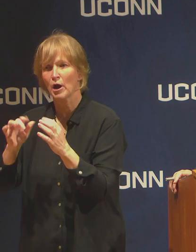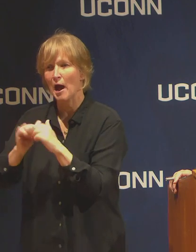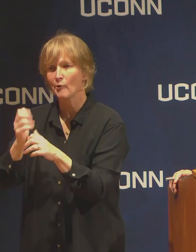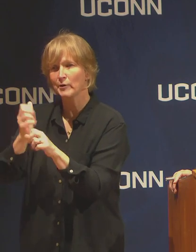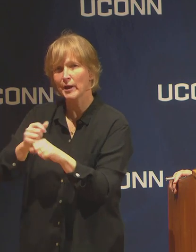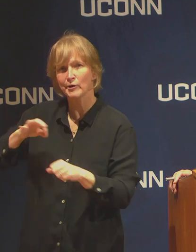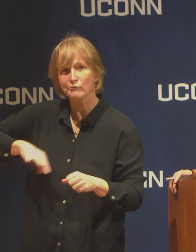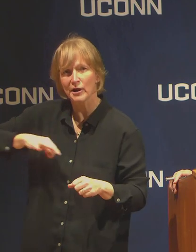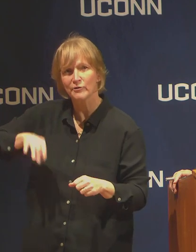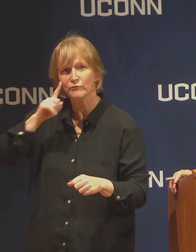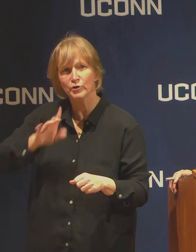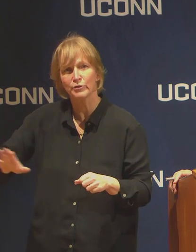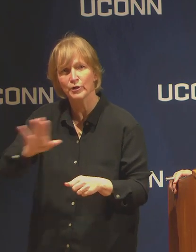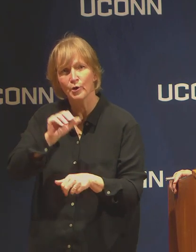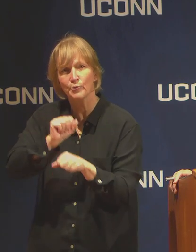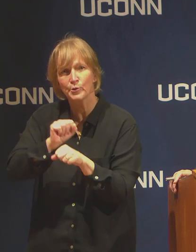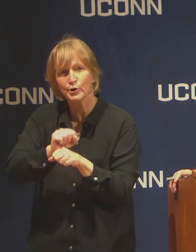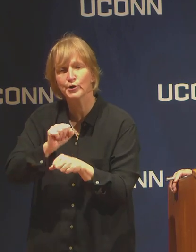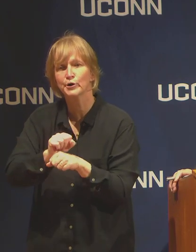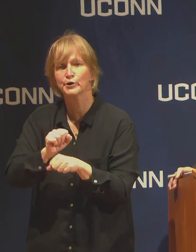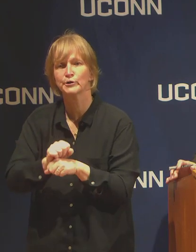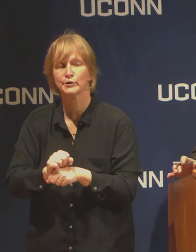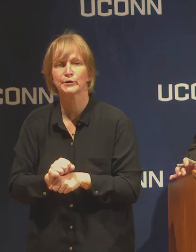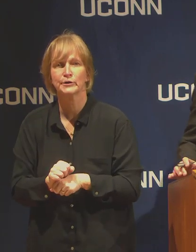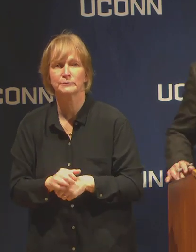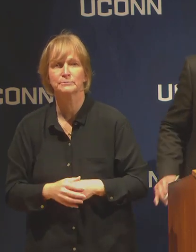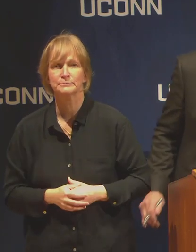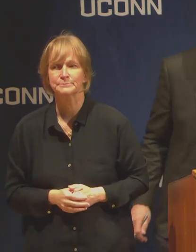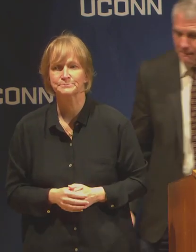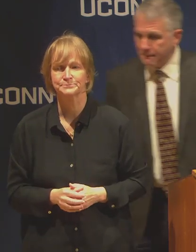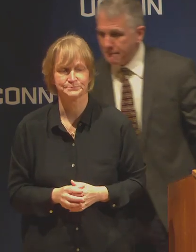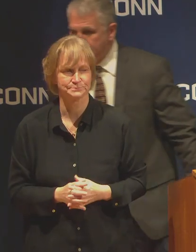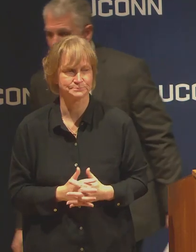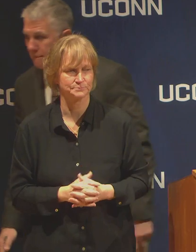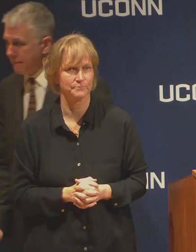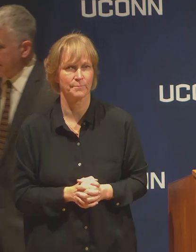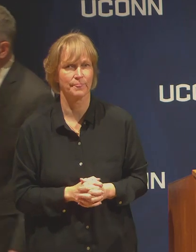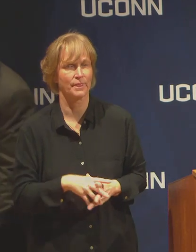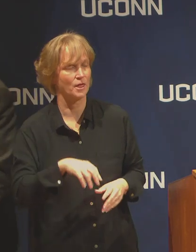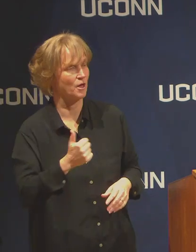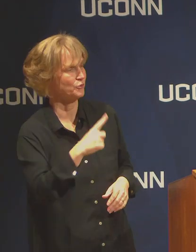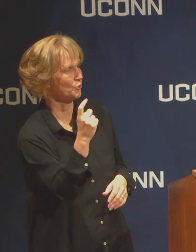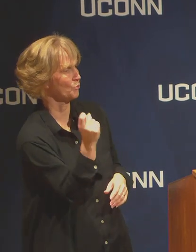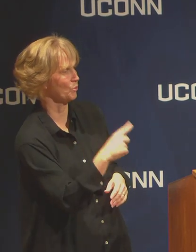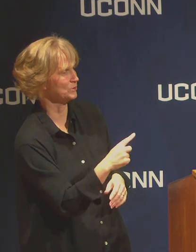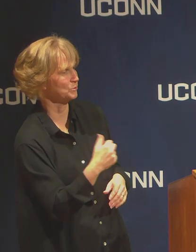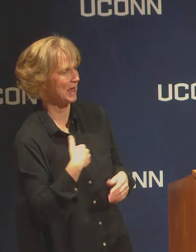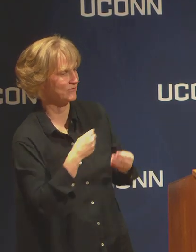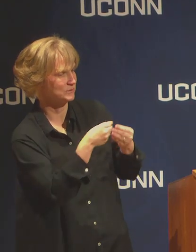the work you're doing in different forms. We have a number of questions pertaining to